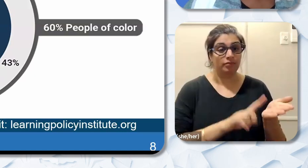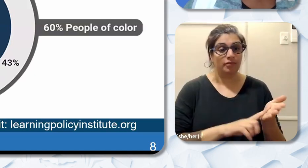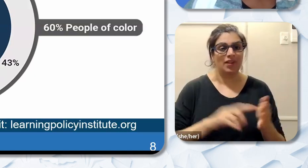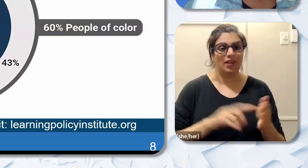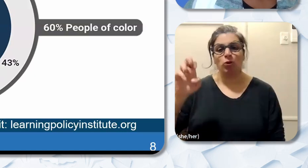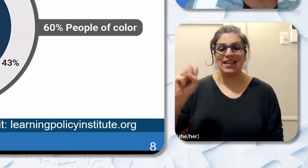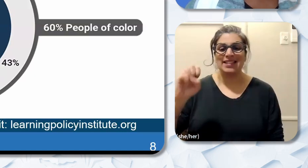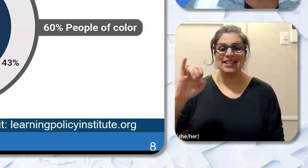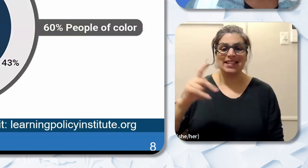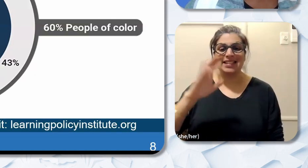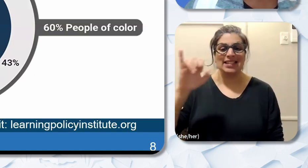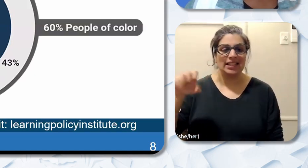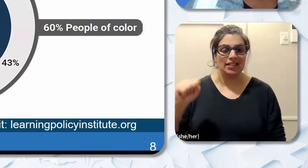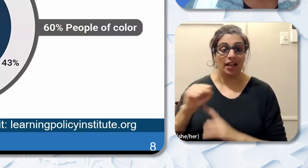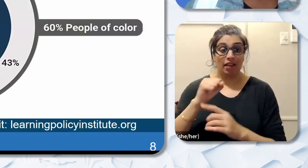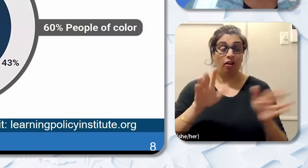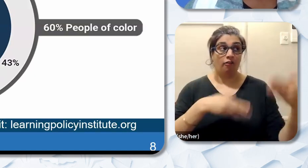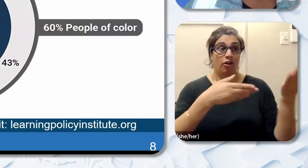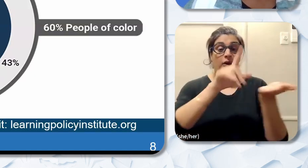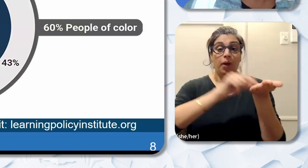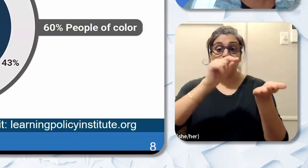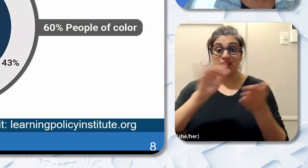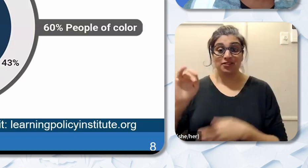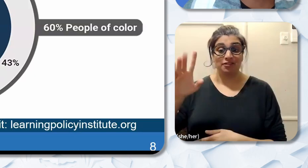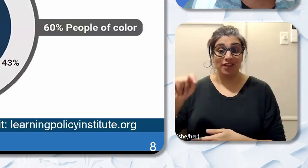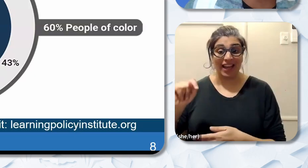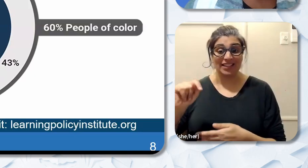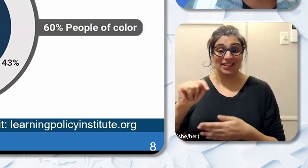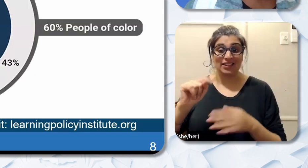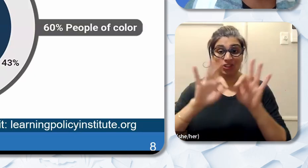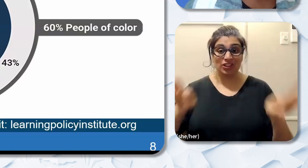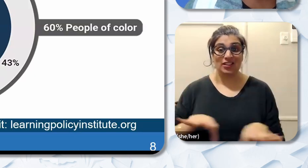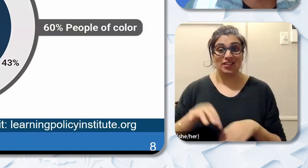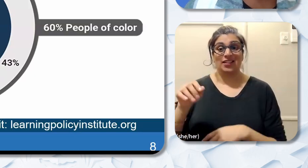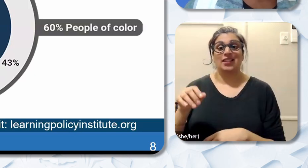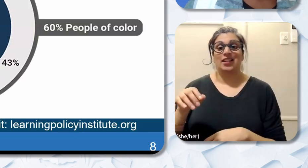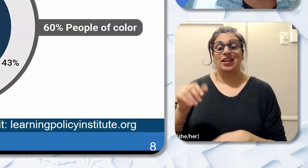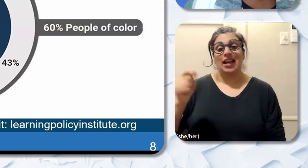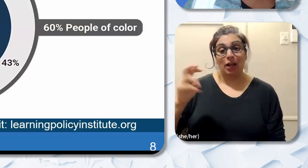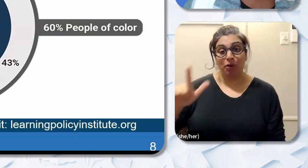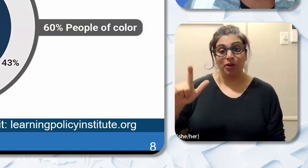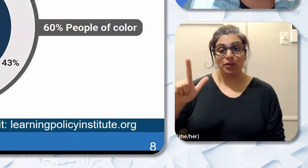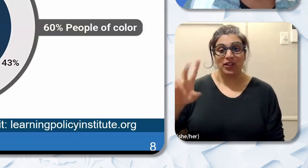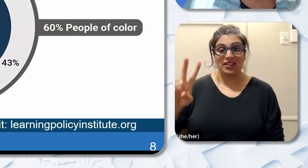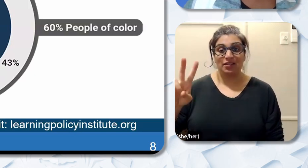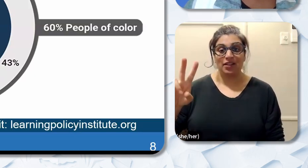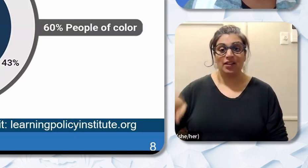published a fact sheet on their website on op on April 27 2023 titled “The Early Impact of